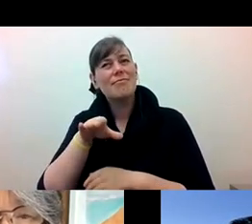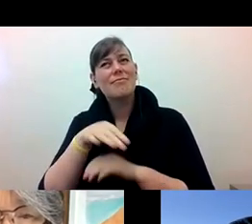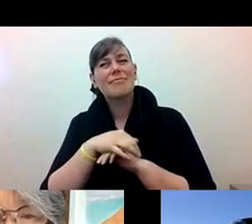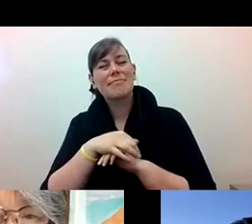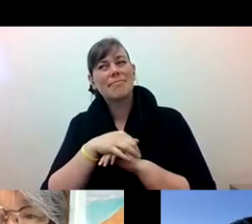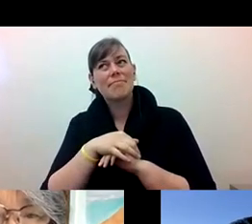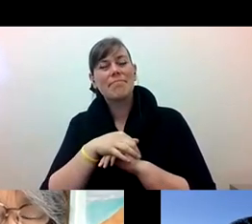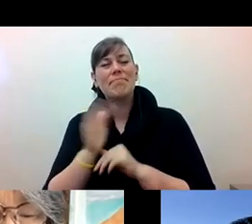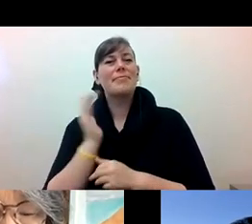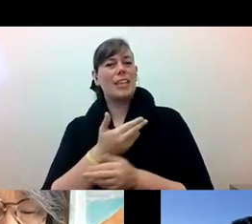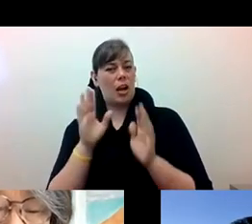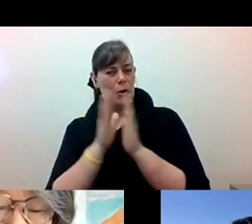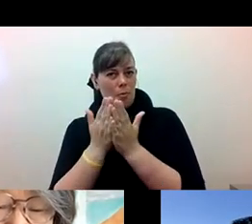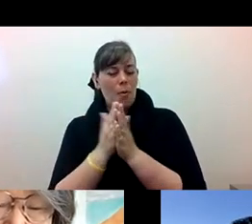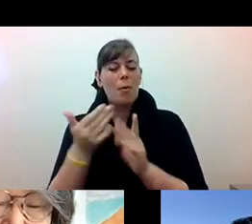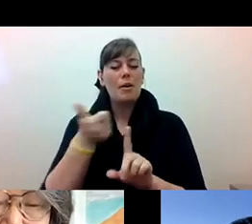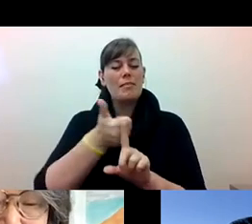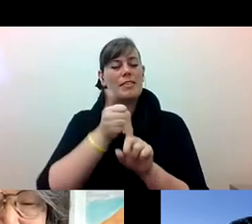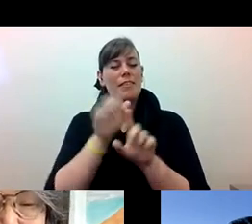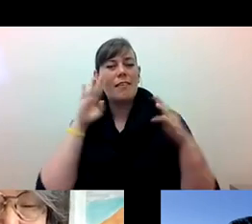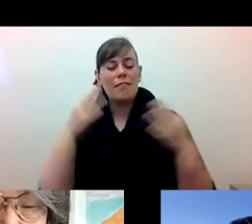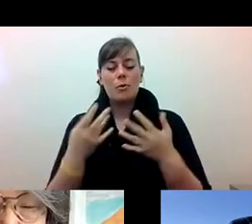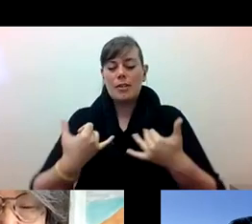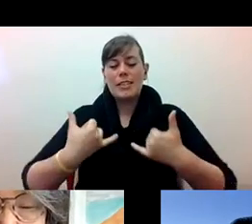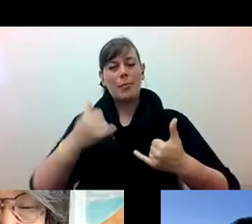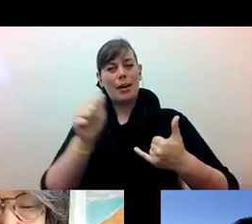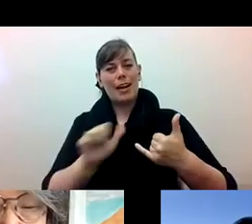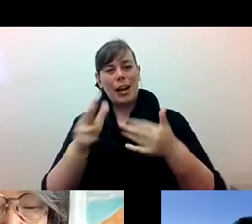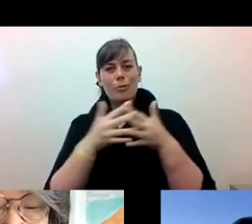Diane Fujino: while it's focused on contemporary Asian American activism, really